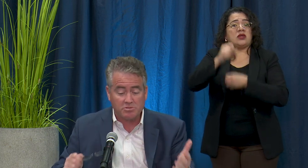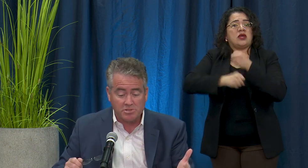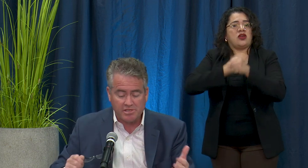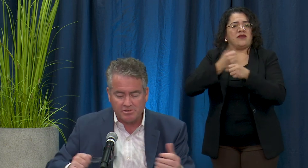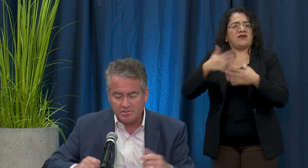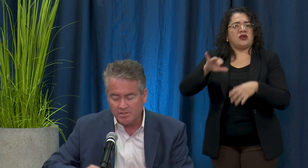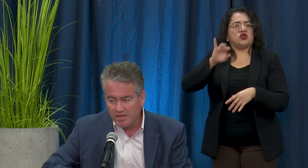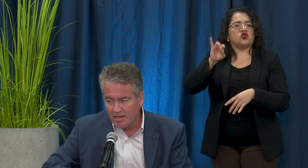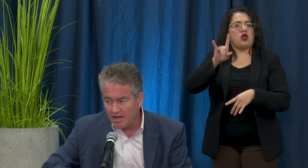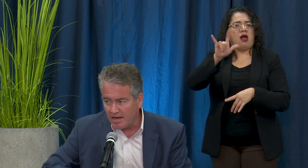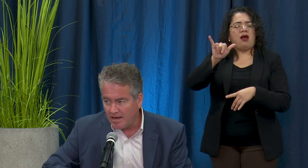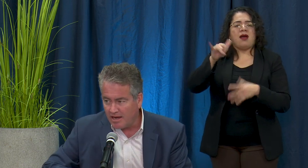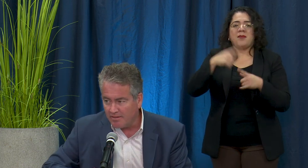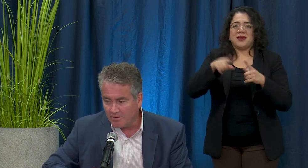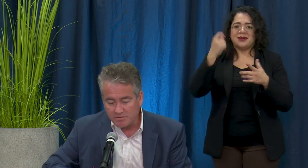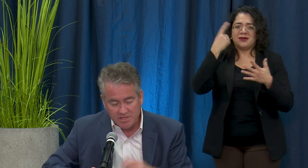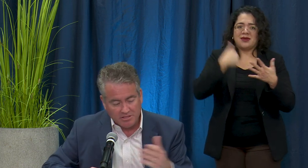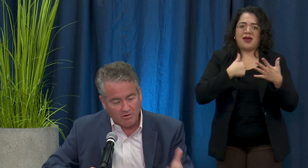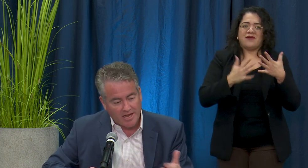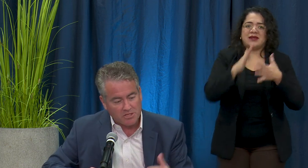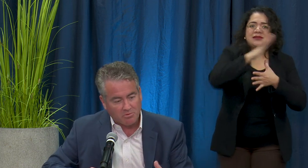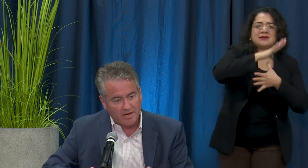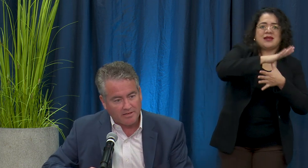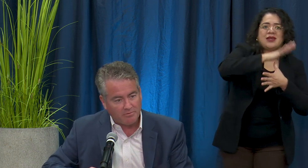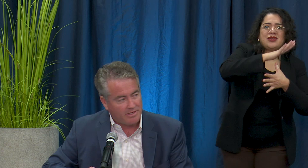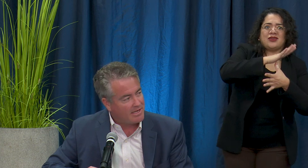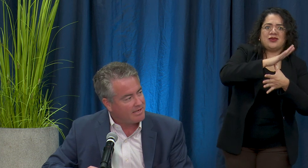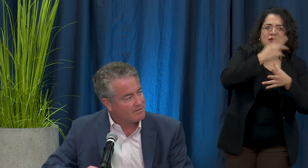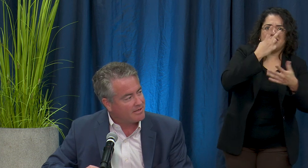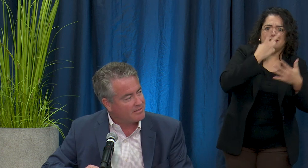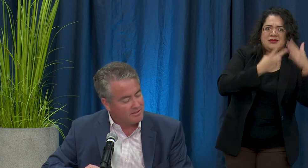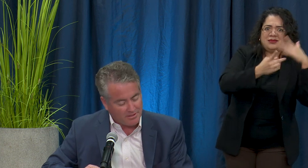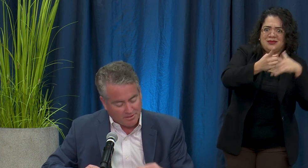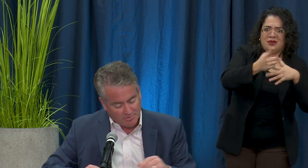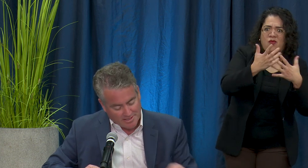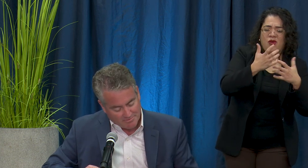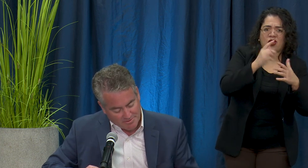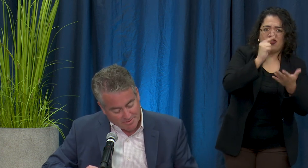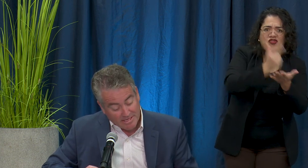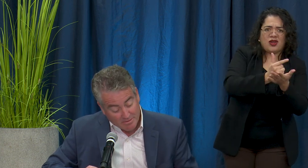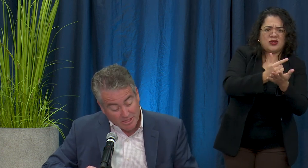school seniors that are set to graduate and we need to make